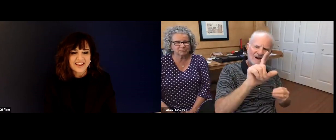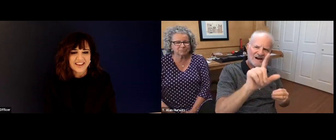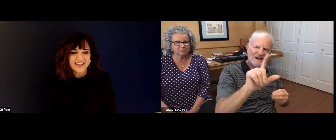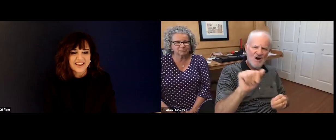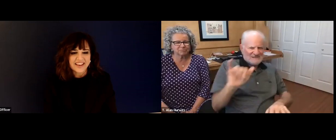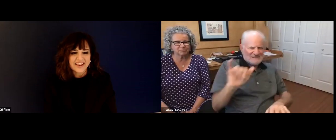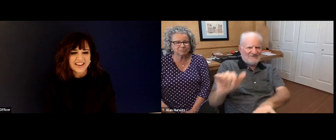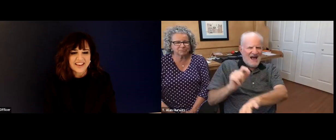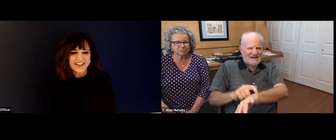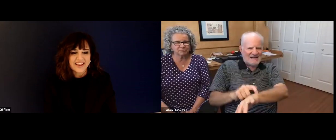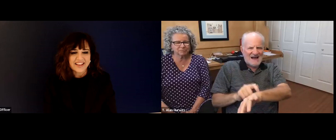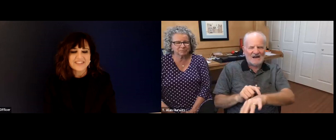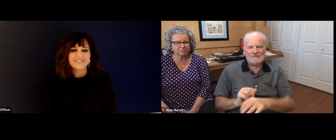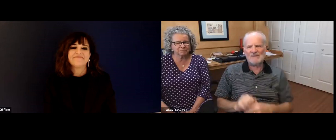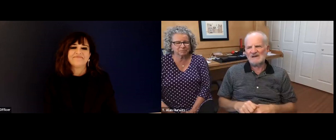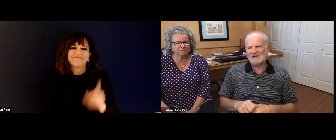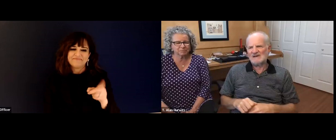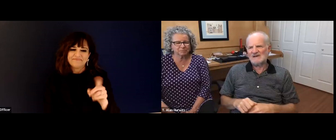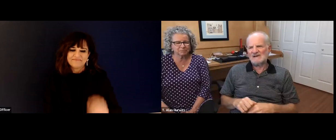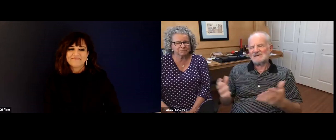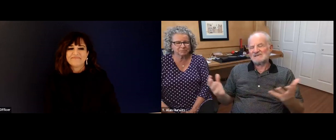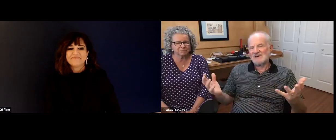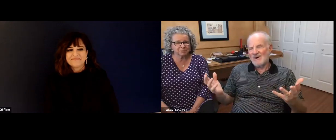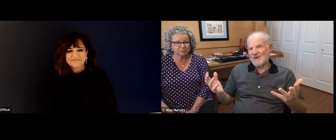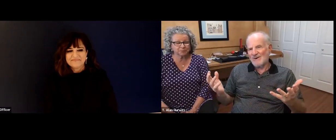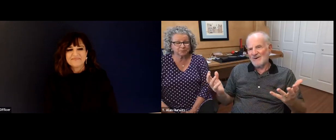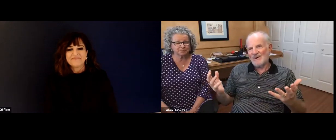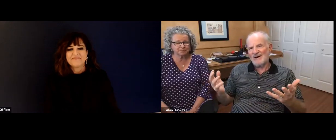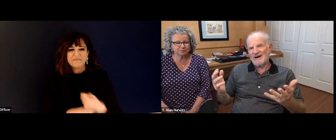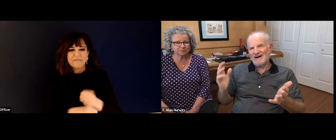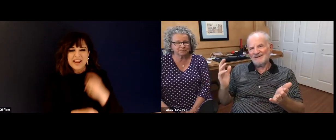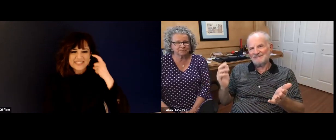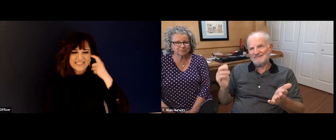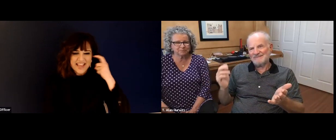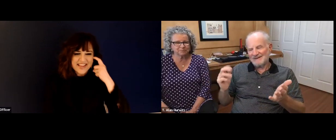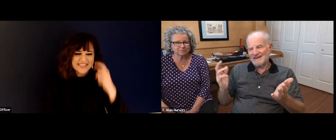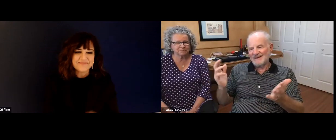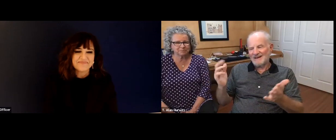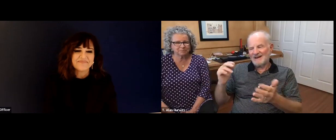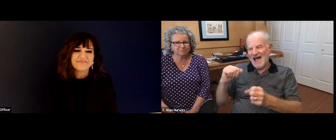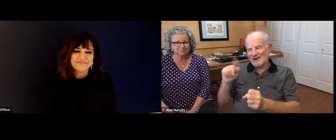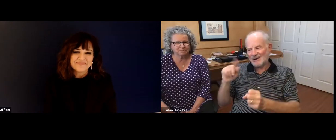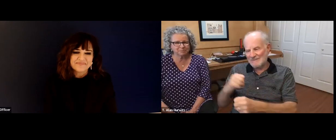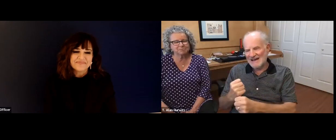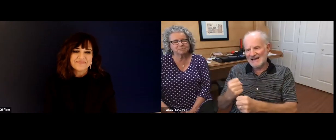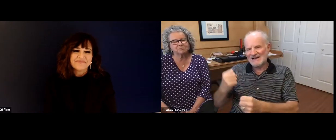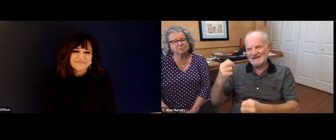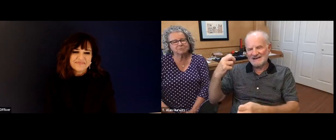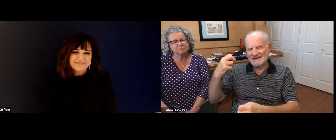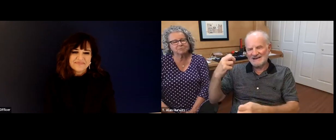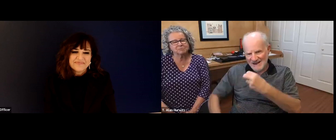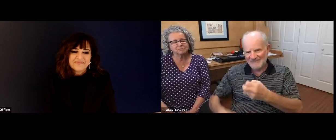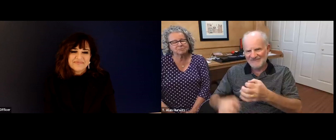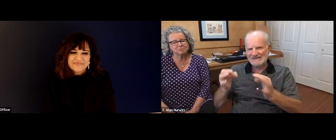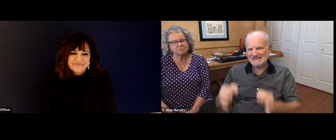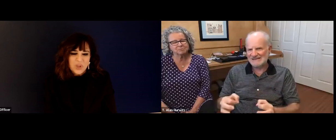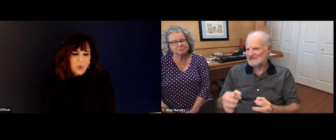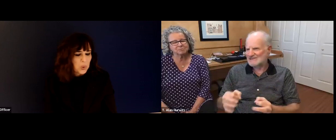kind of remain with its mission, which is sort of in the technology field. Gallaudet was a liberal arts school and Cid